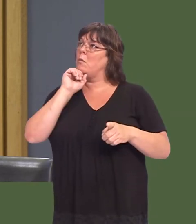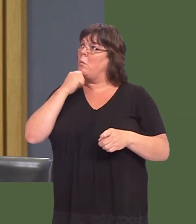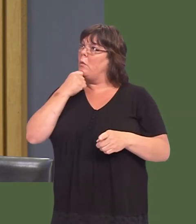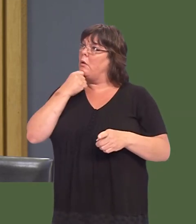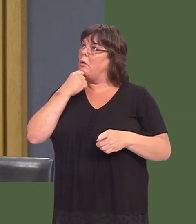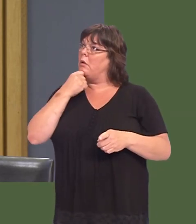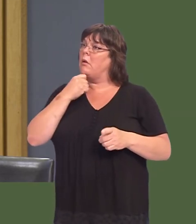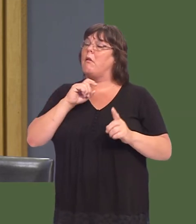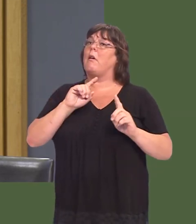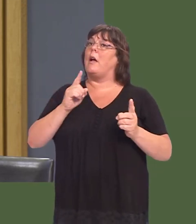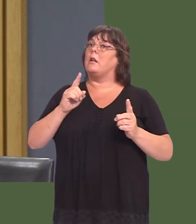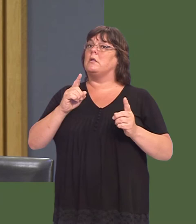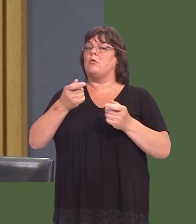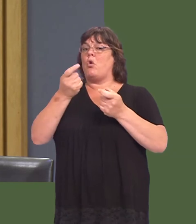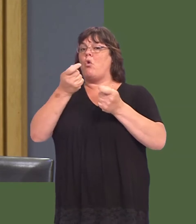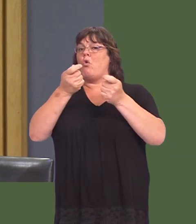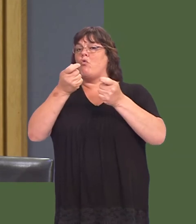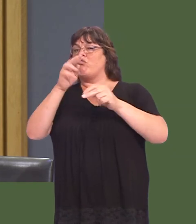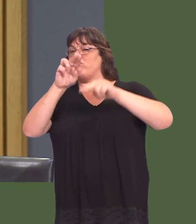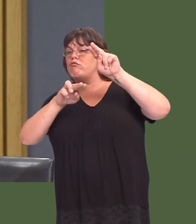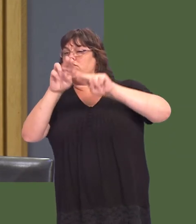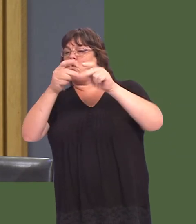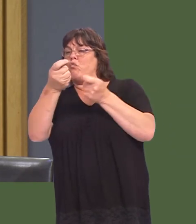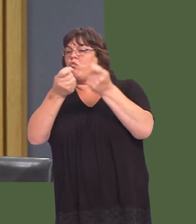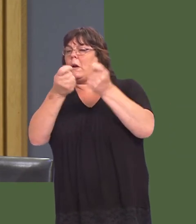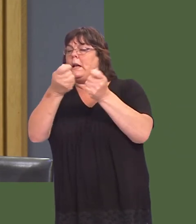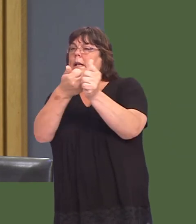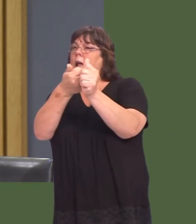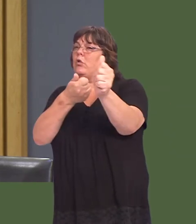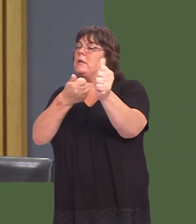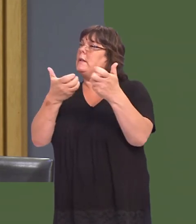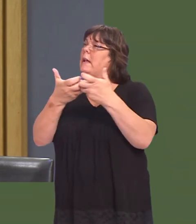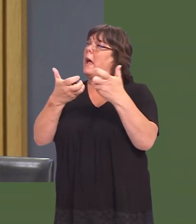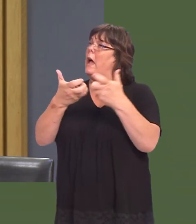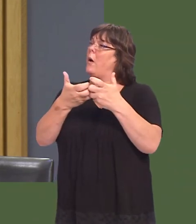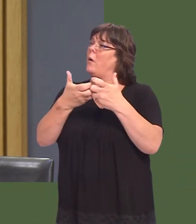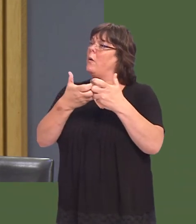But also, what can be done with regard to regulating agencies and achieving parity of